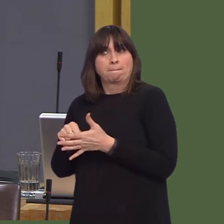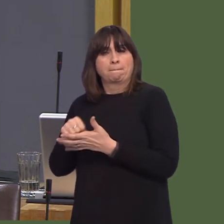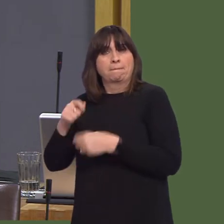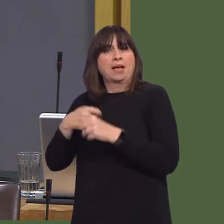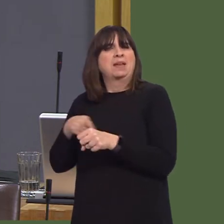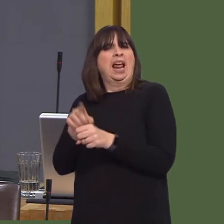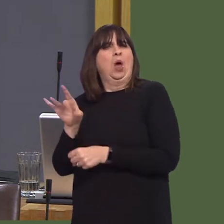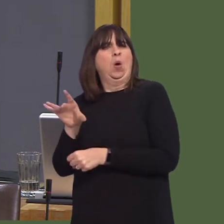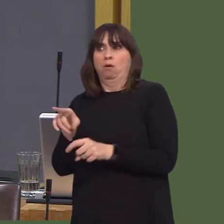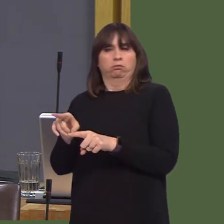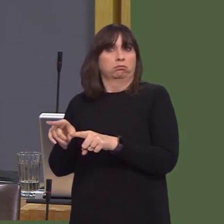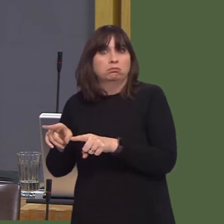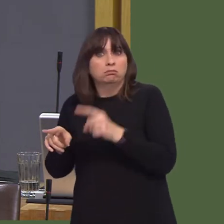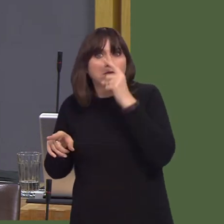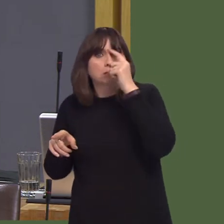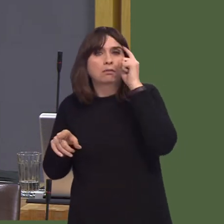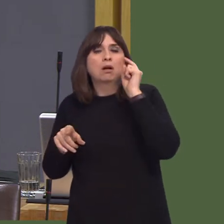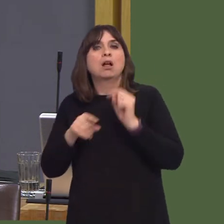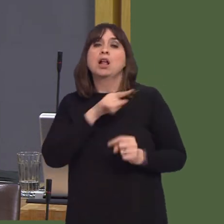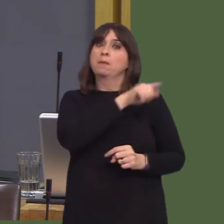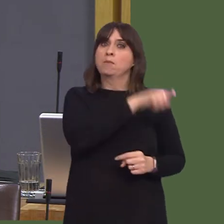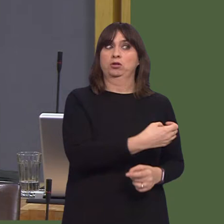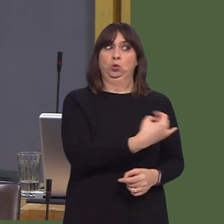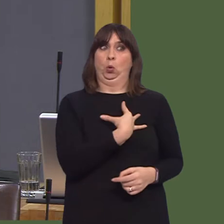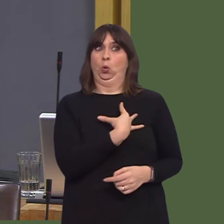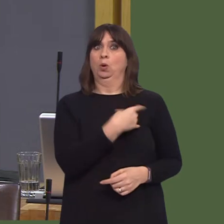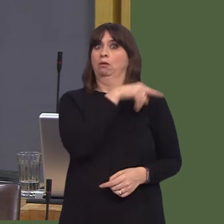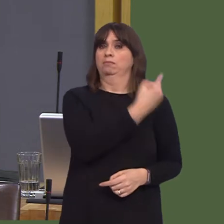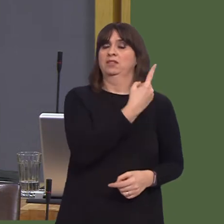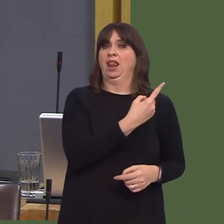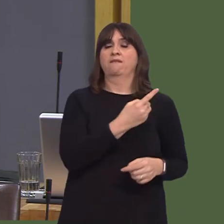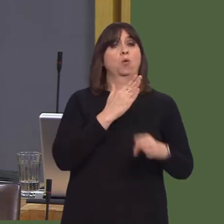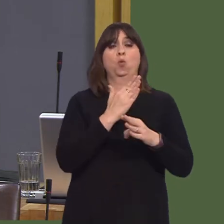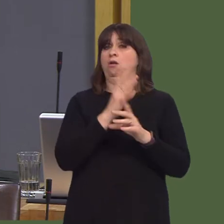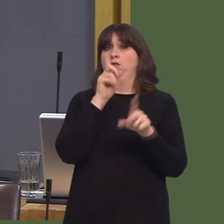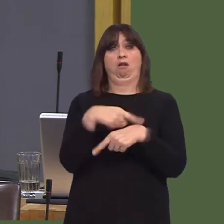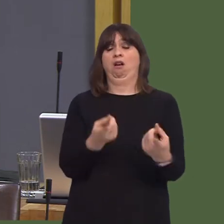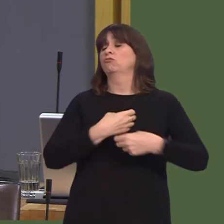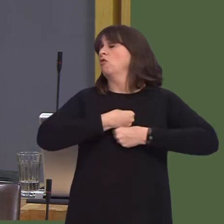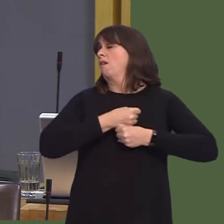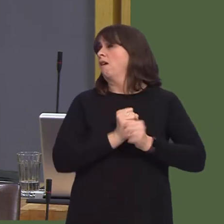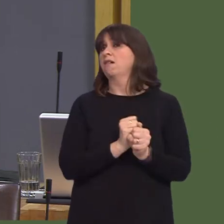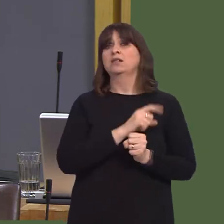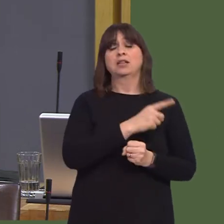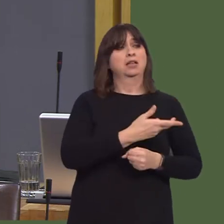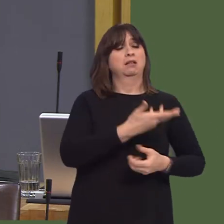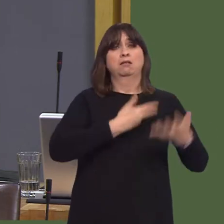To me, that's a sign that the integrated care fund and the money we have invested in that